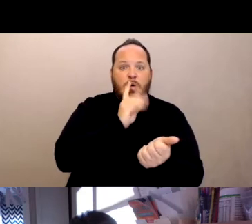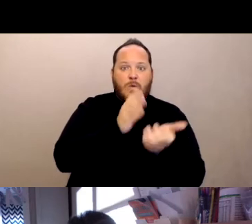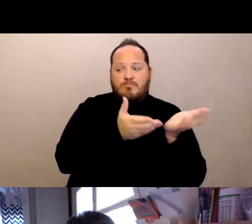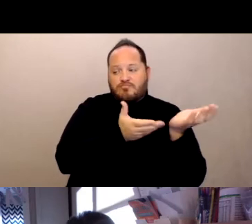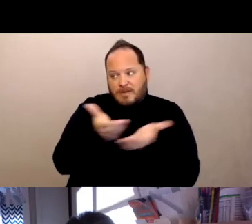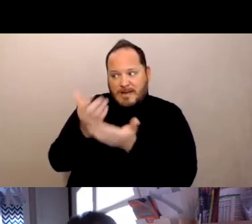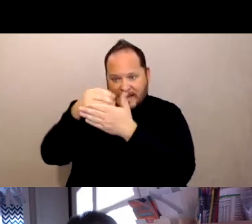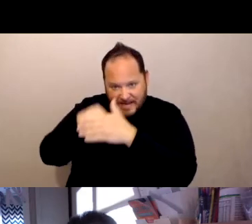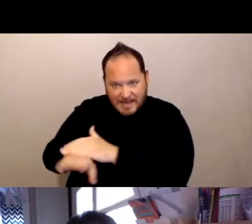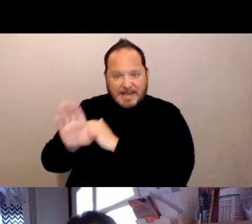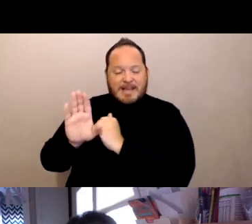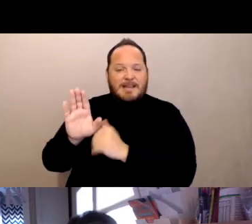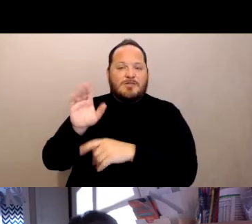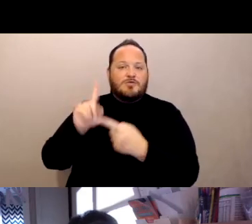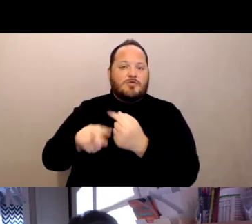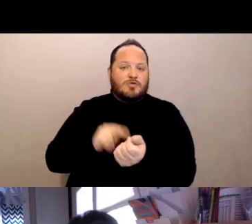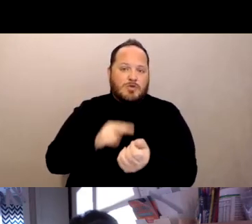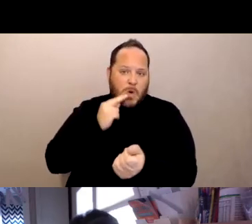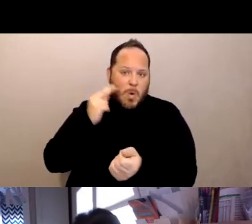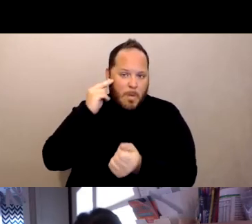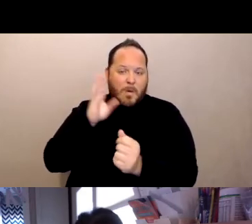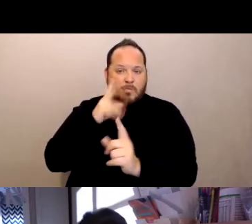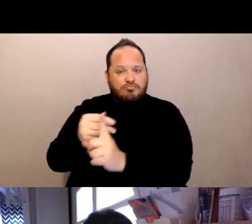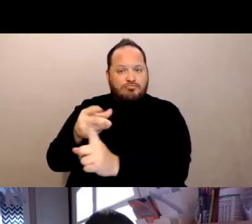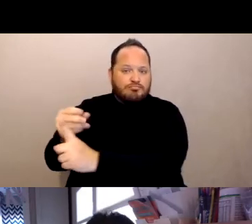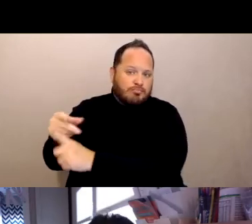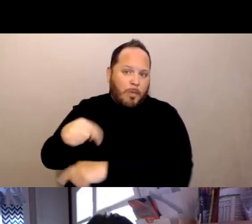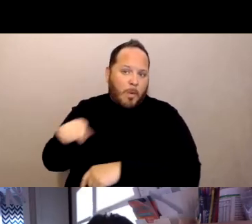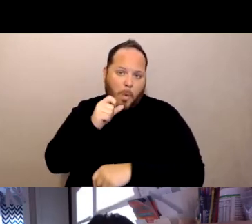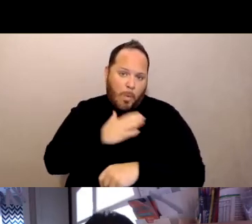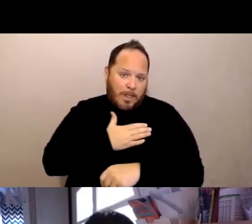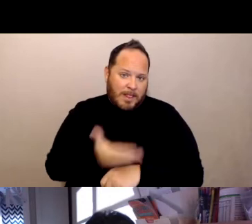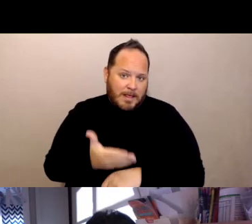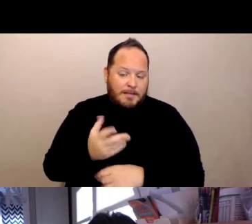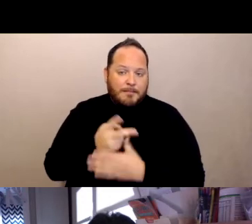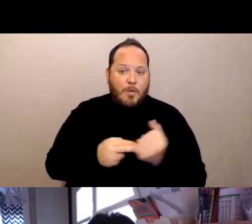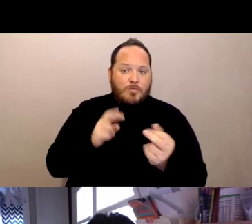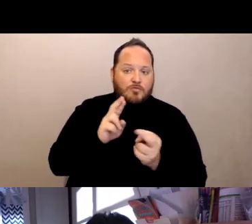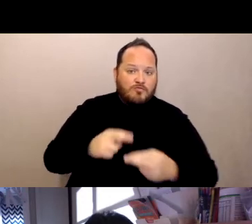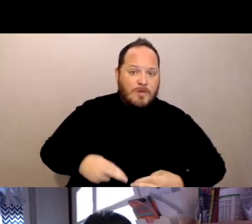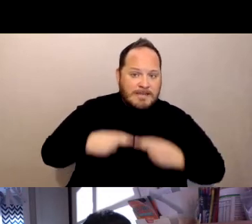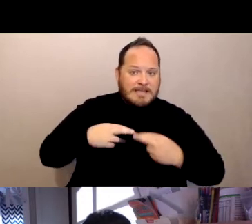all the willing residents and the willing staff members. And then there would be a second visit for the second dose